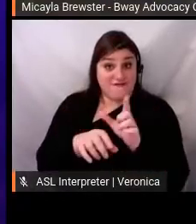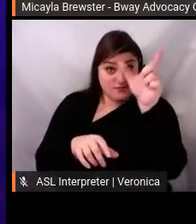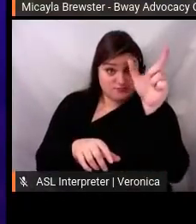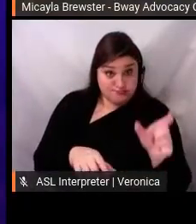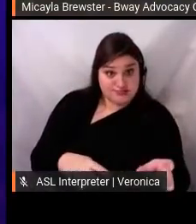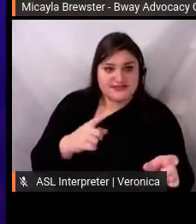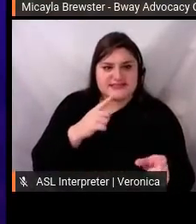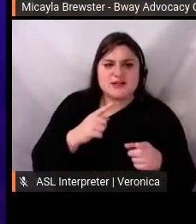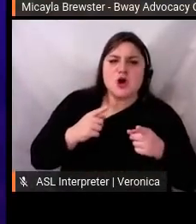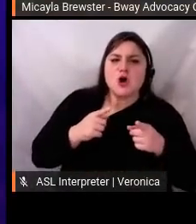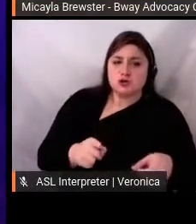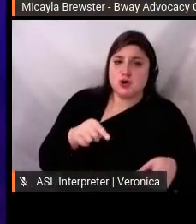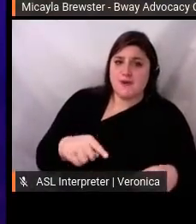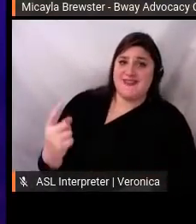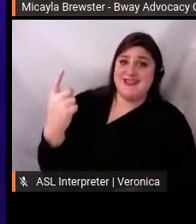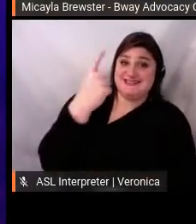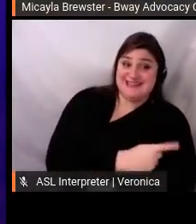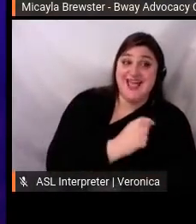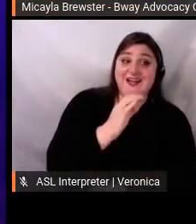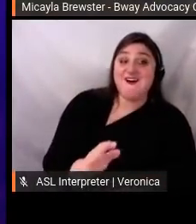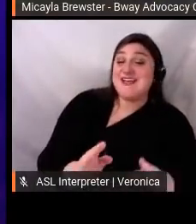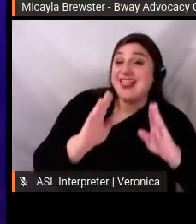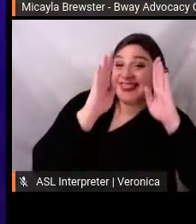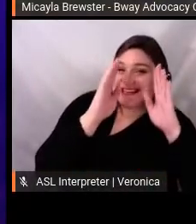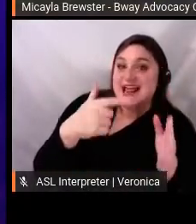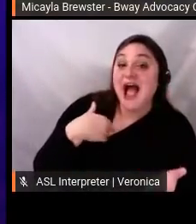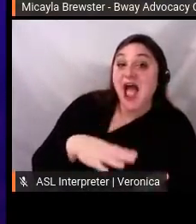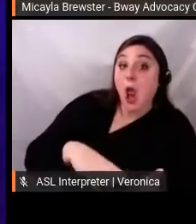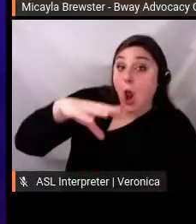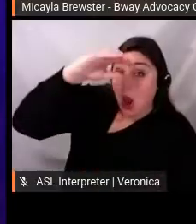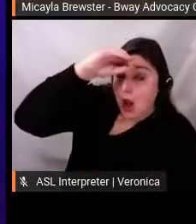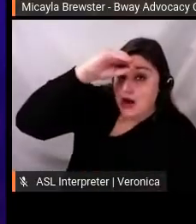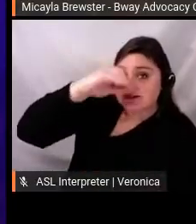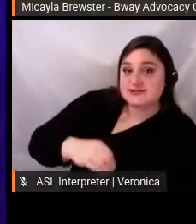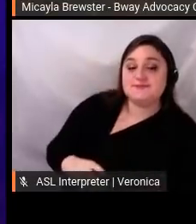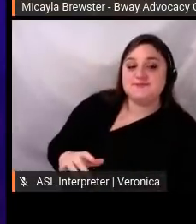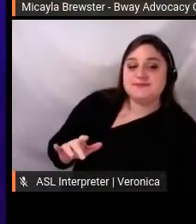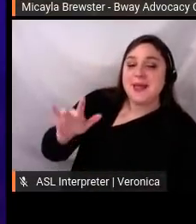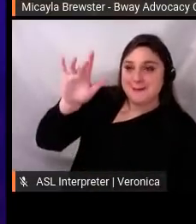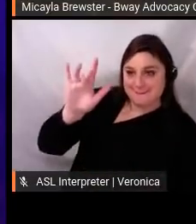about the Black experience. And, I am keeping myself accountable by,